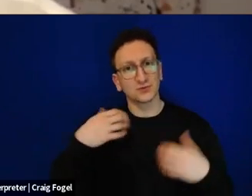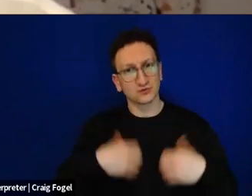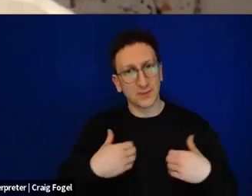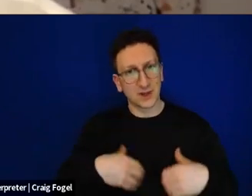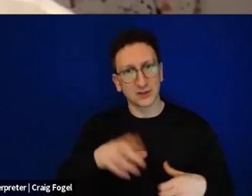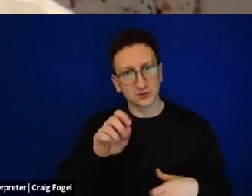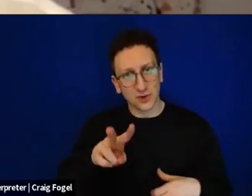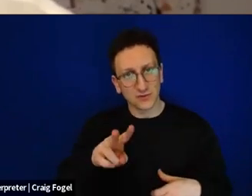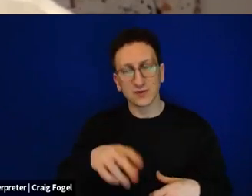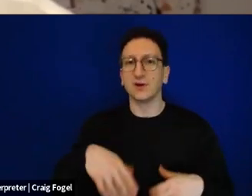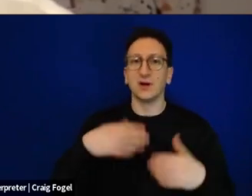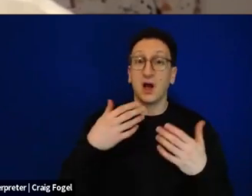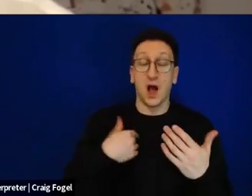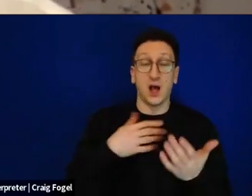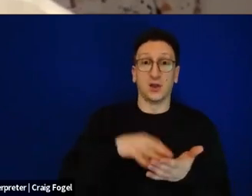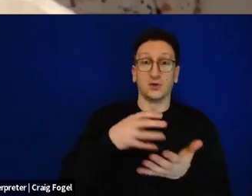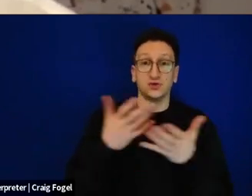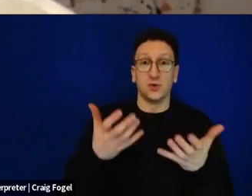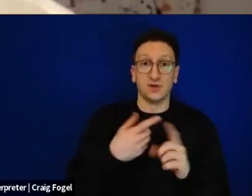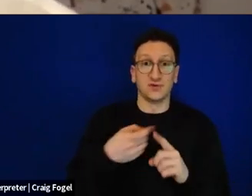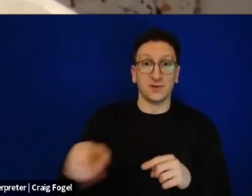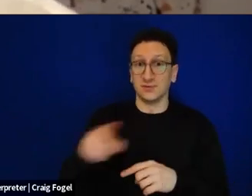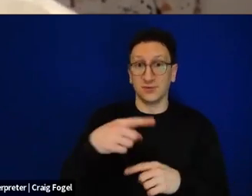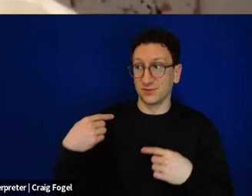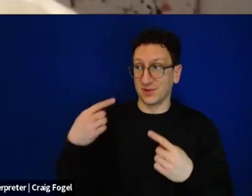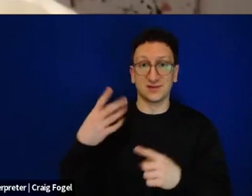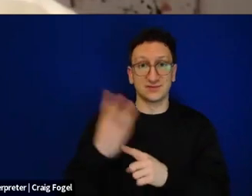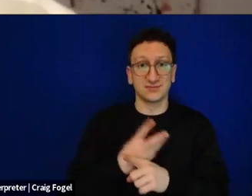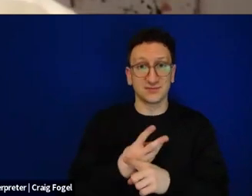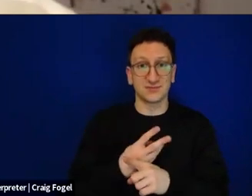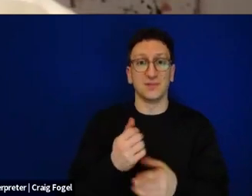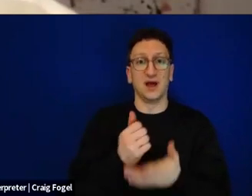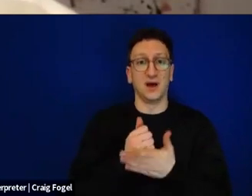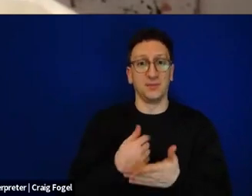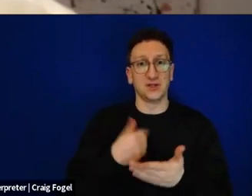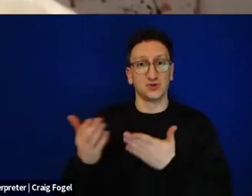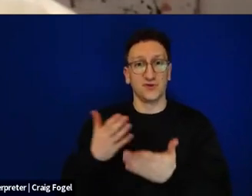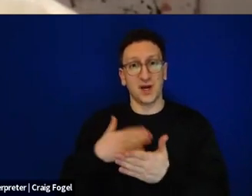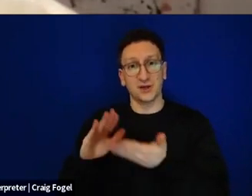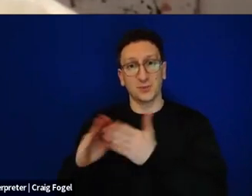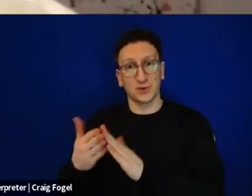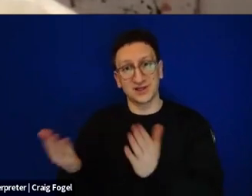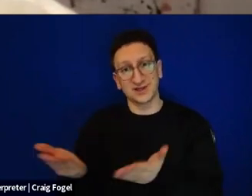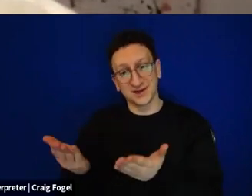What I learned at Chovevei has helped me a lot in the last half year in service of my own community here. And it's been a pleasure to be able